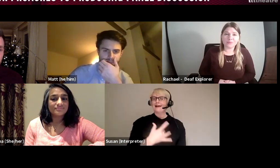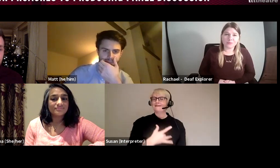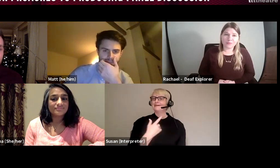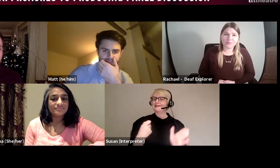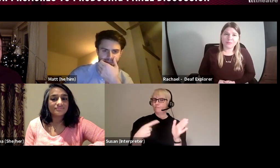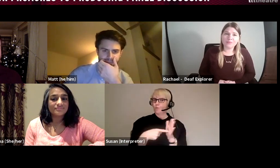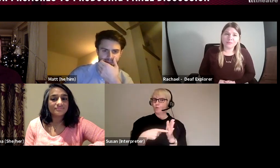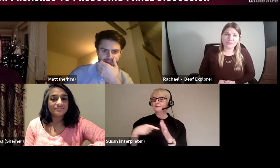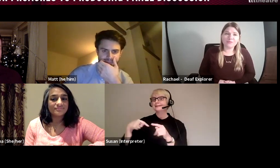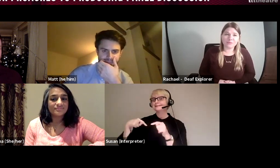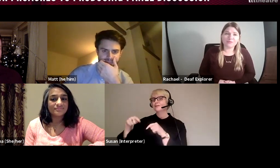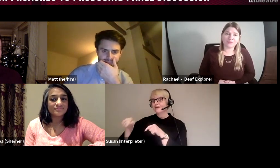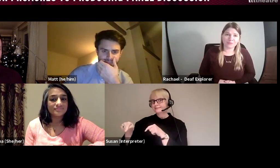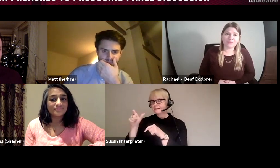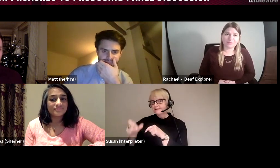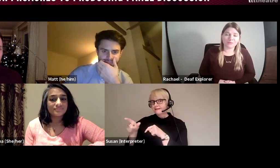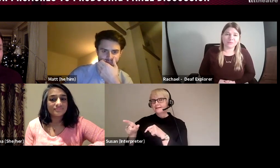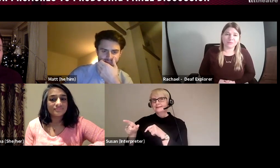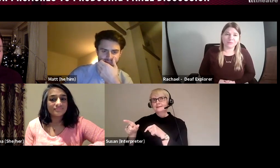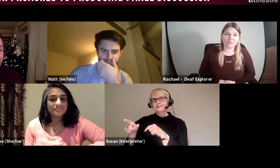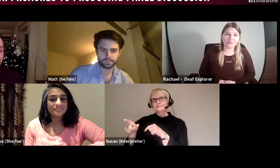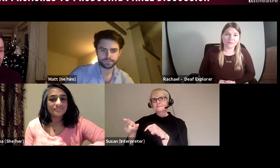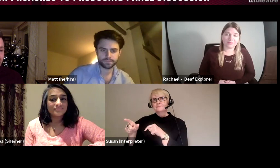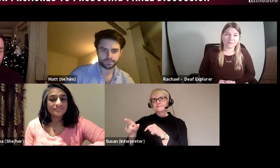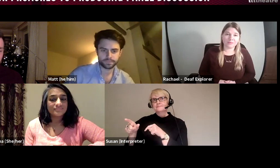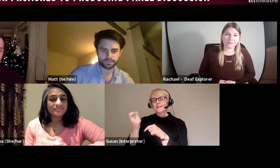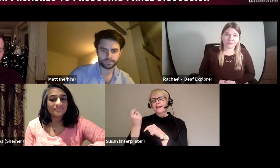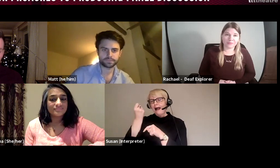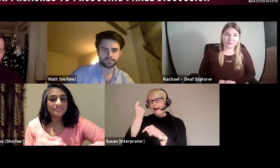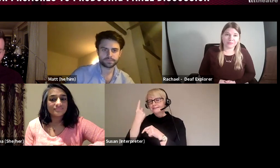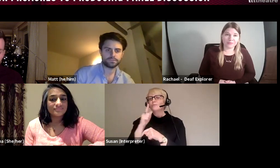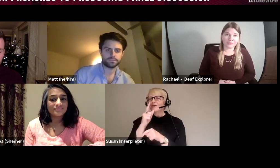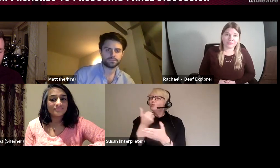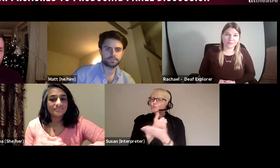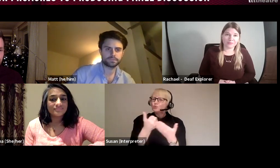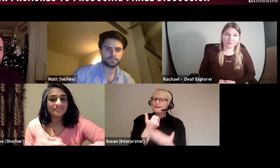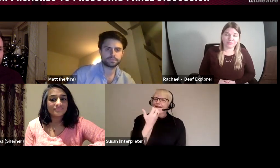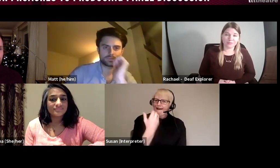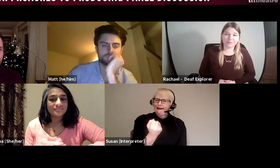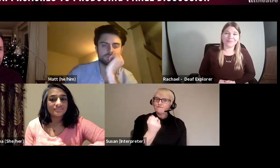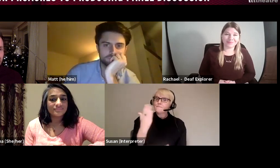really understands, and this is usually the case, but makes sure the director really understands the